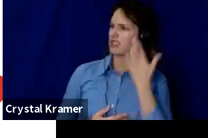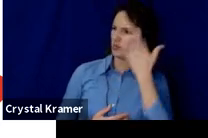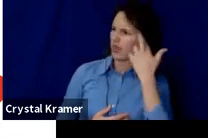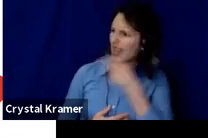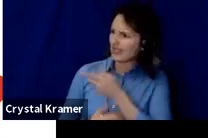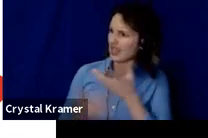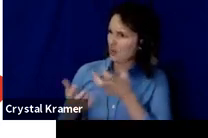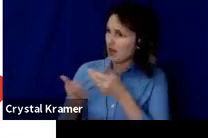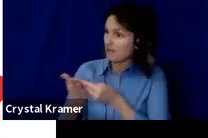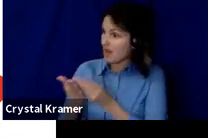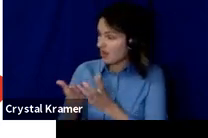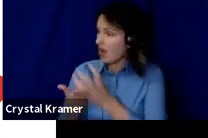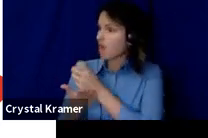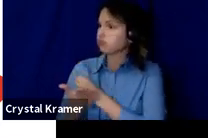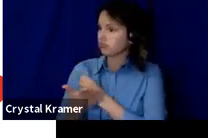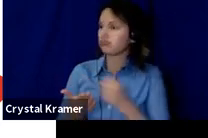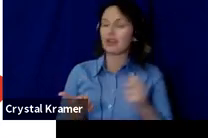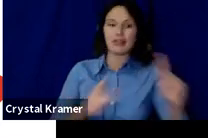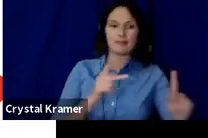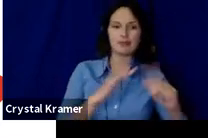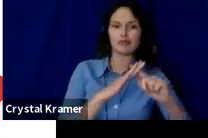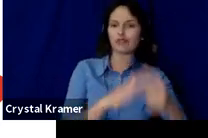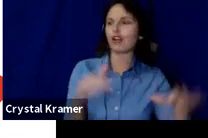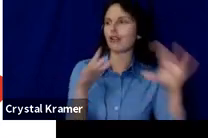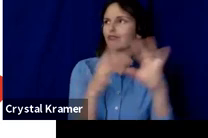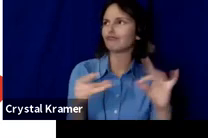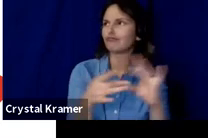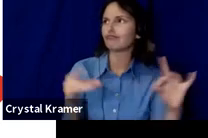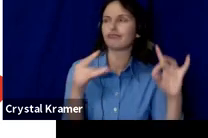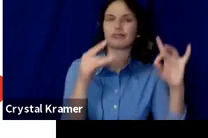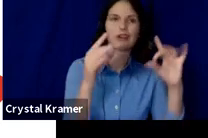It allows you to build fans and followers and lets people have a longer term engagement